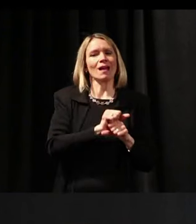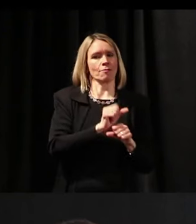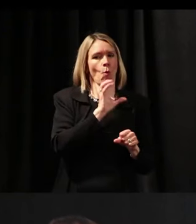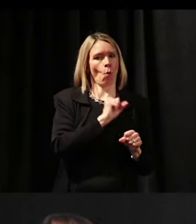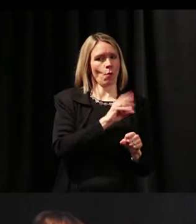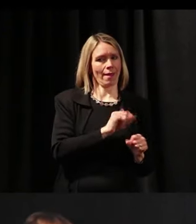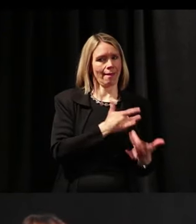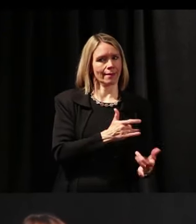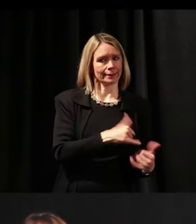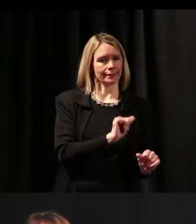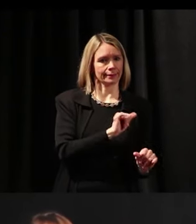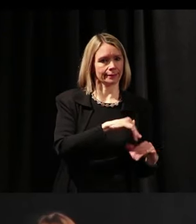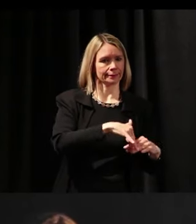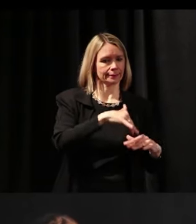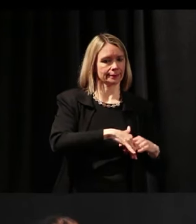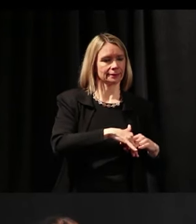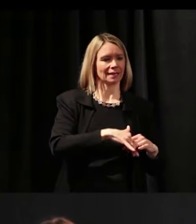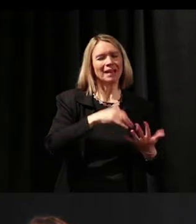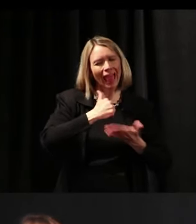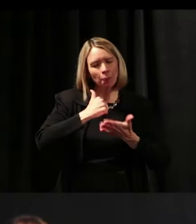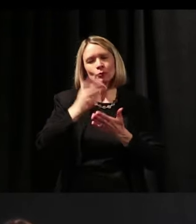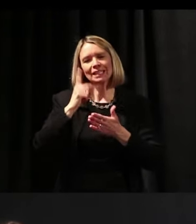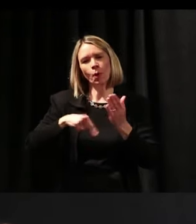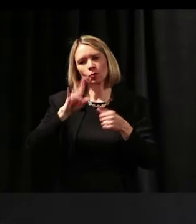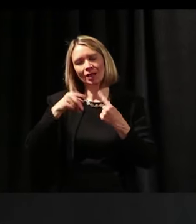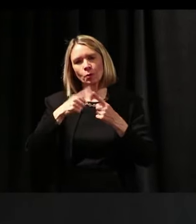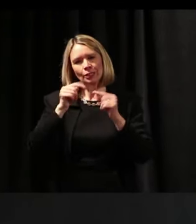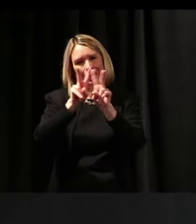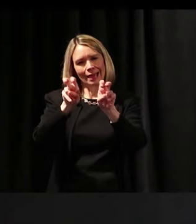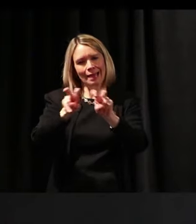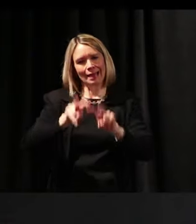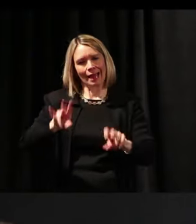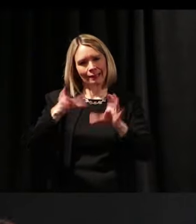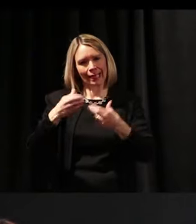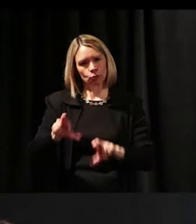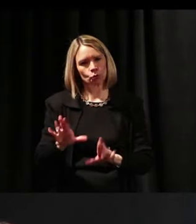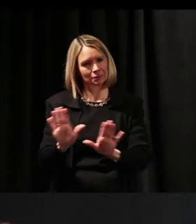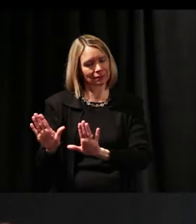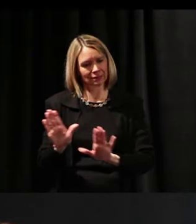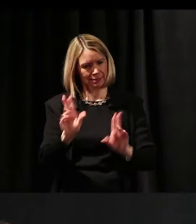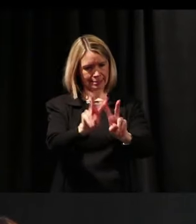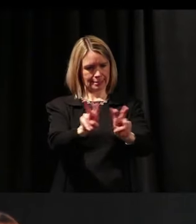Now, I'm going to help you see what I'm talking about because we need to analyze the classrooms that our kids are in,